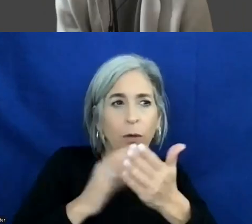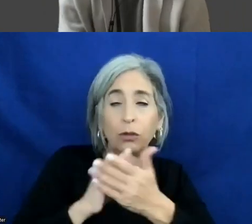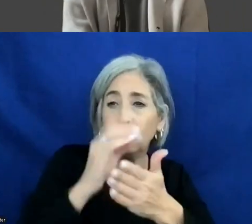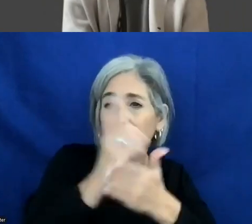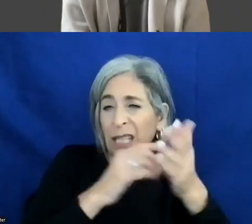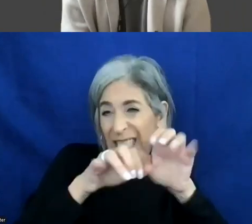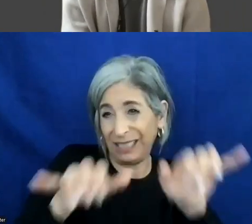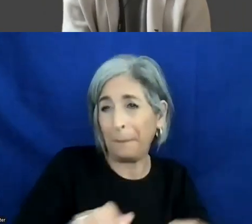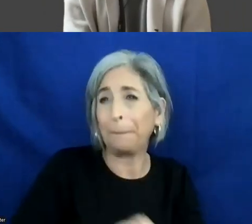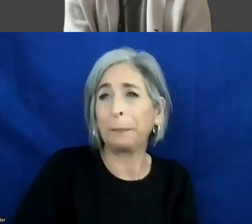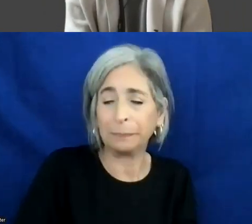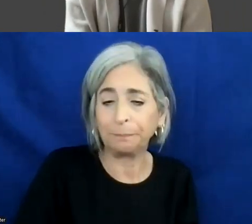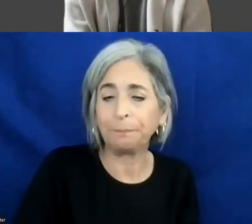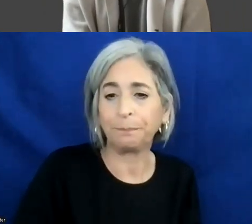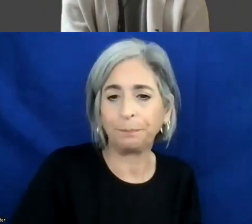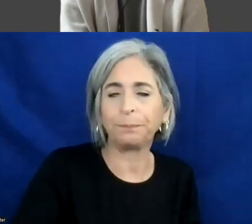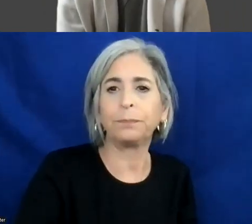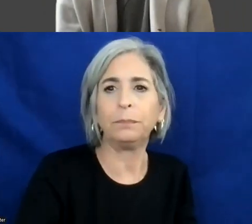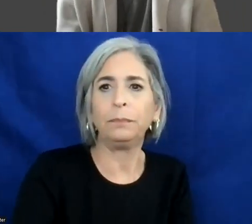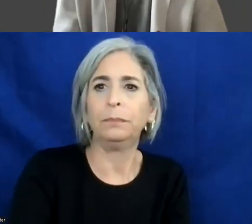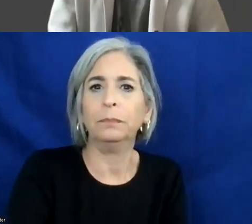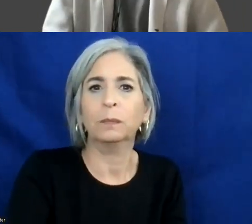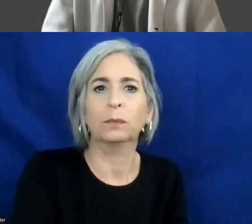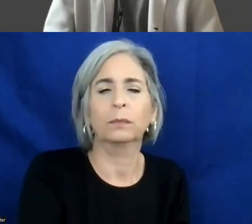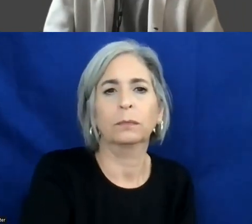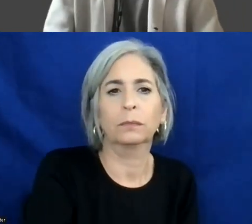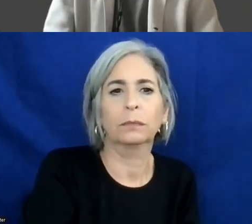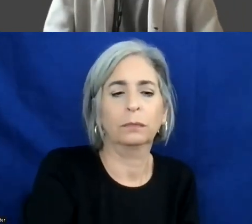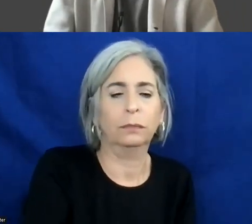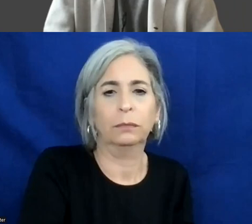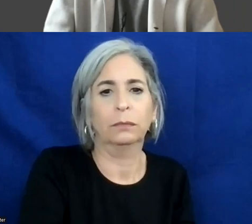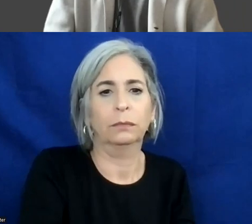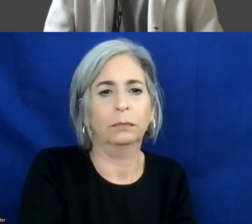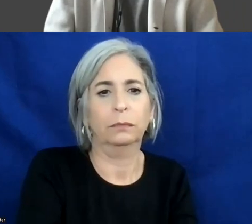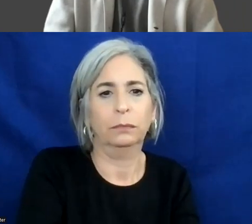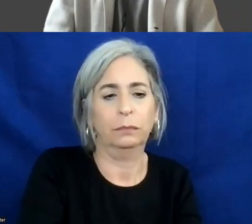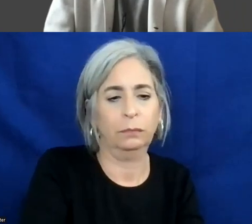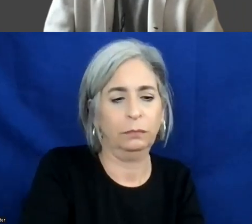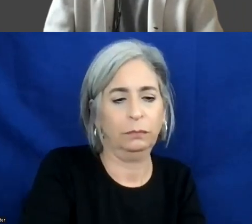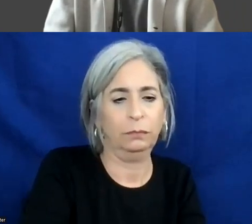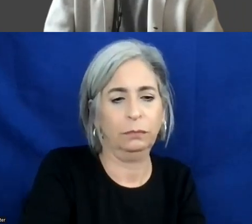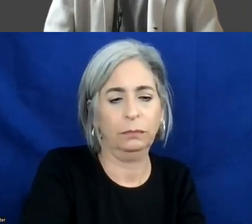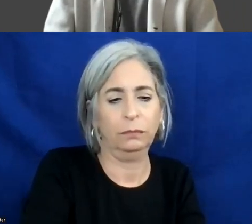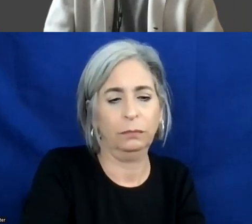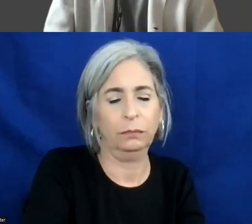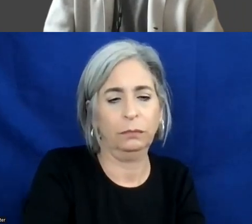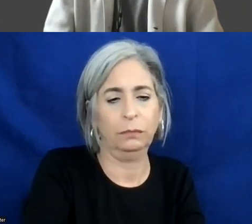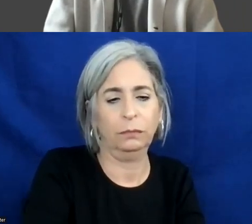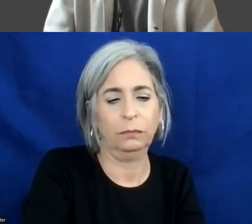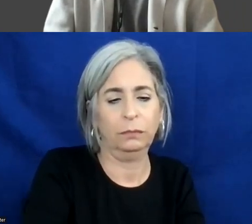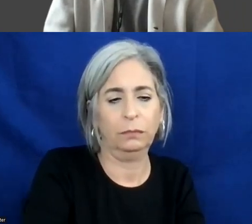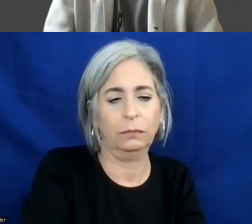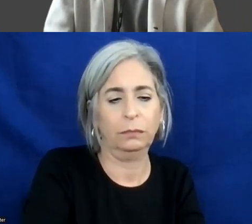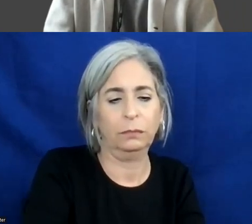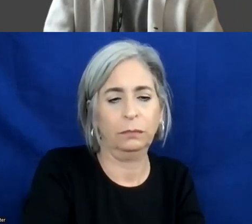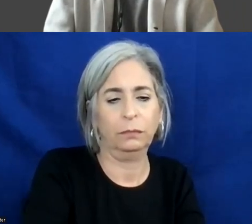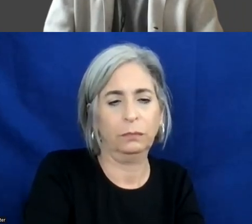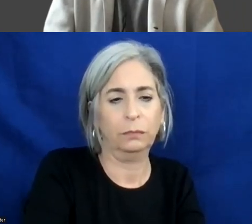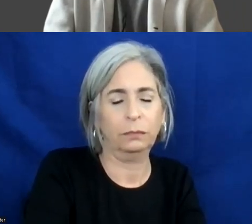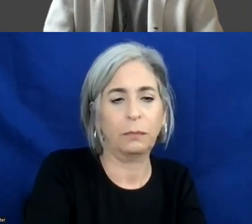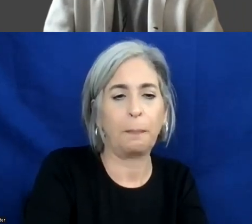Thank you. We have a few related questions;